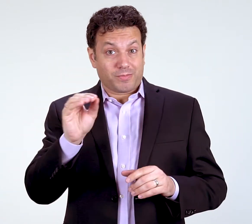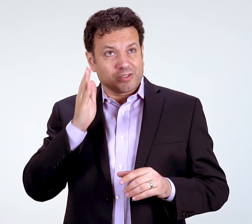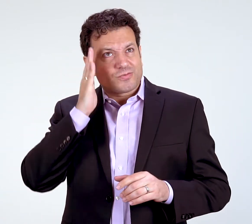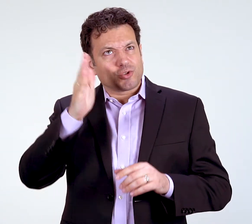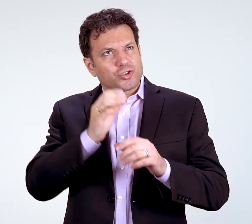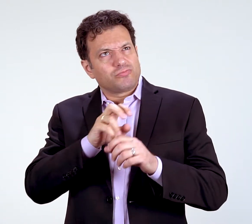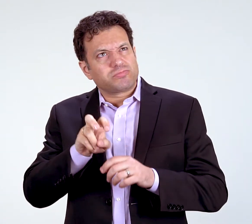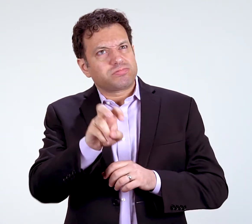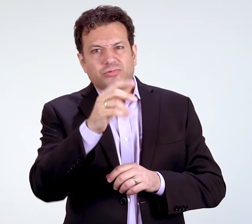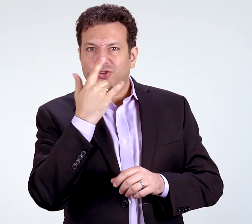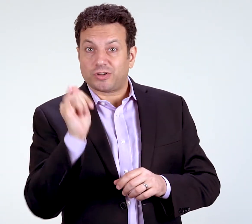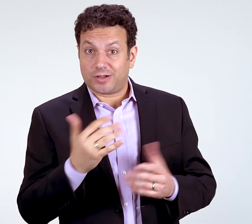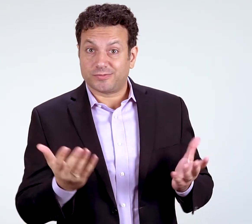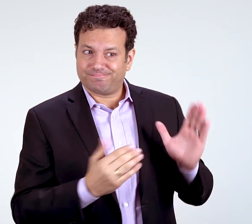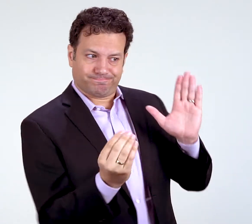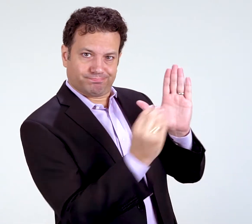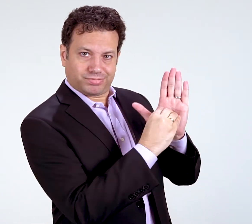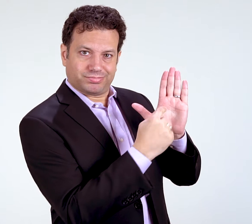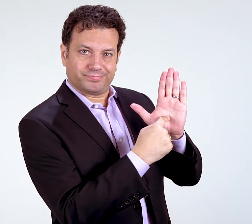and what its future journey might look like.